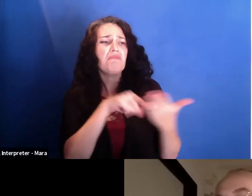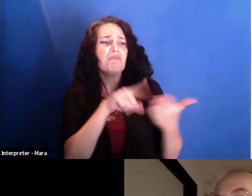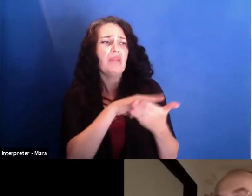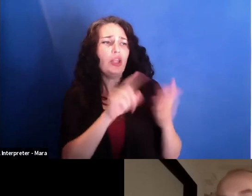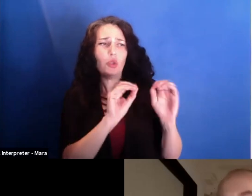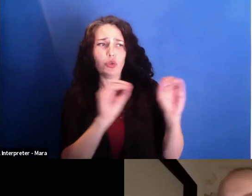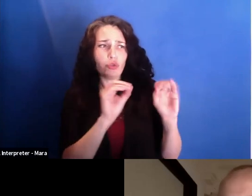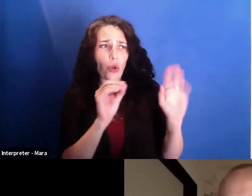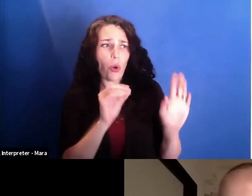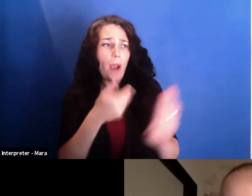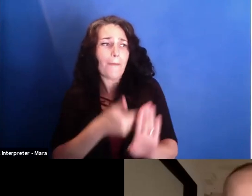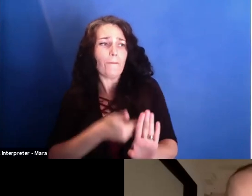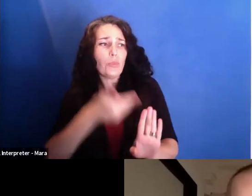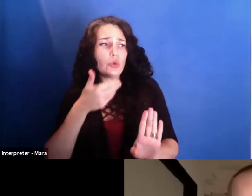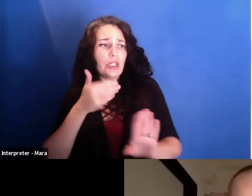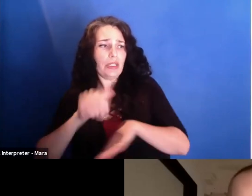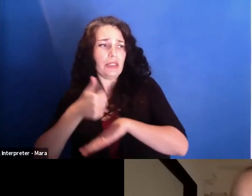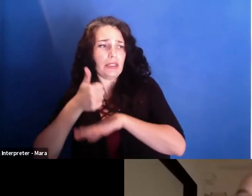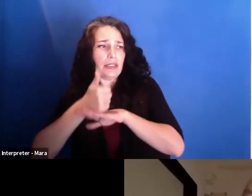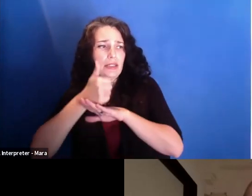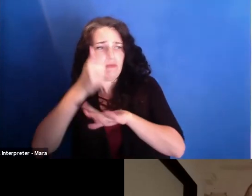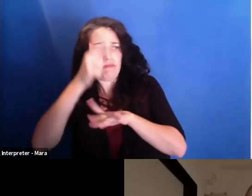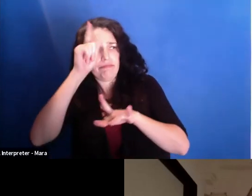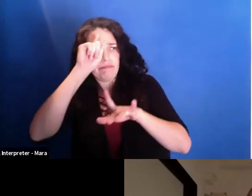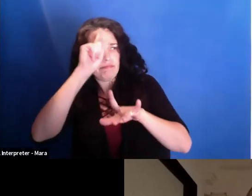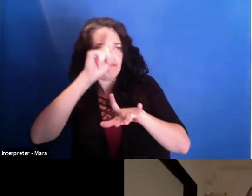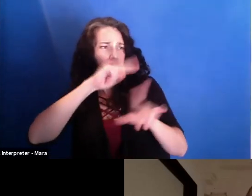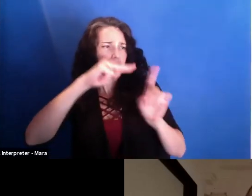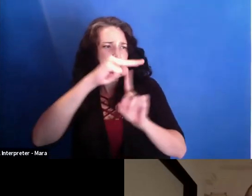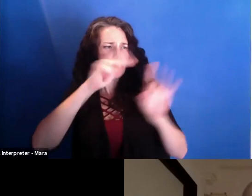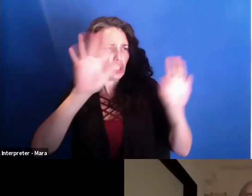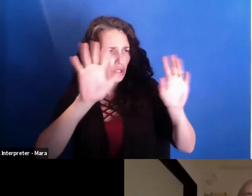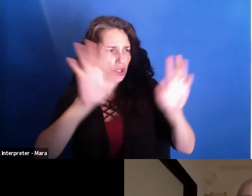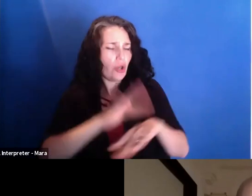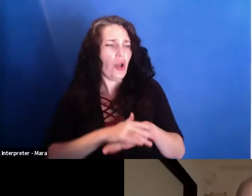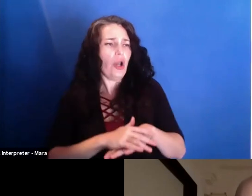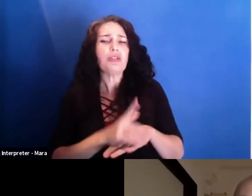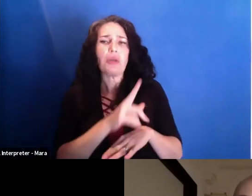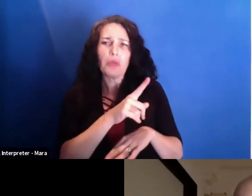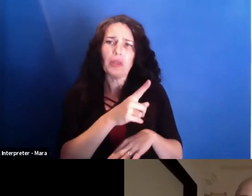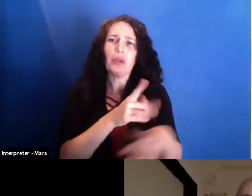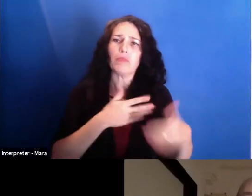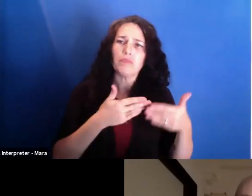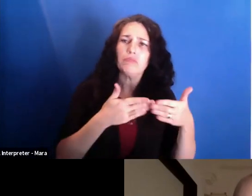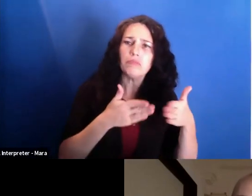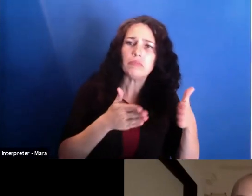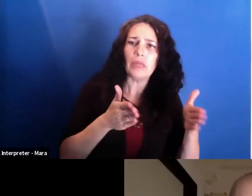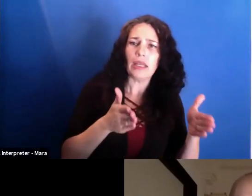And that is also something I took from theater, where you have time to communicate with actors nonverbally, where you have time to understand